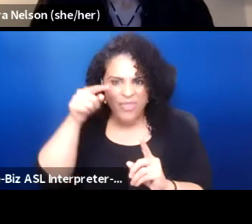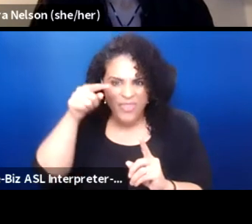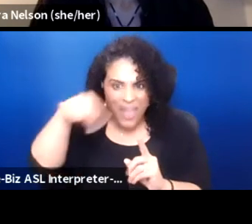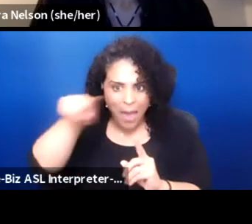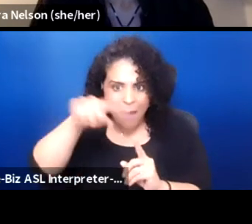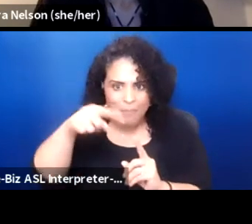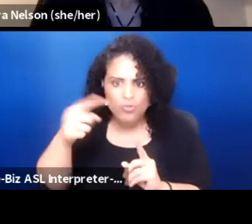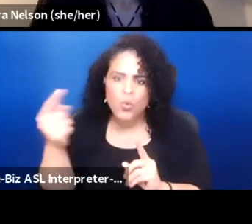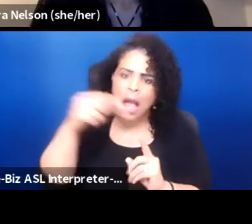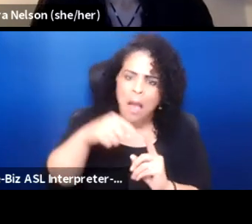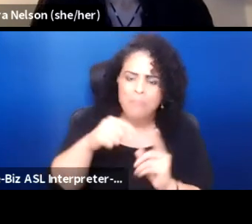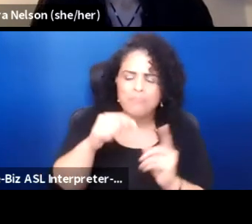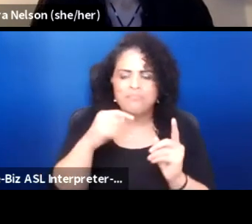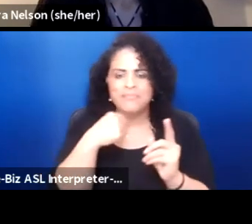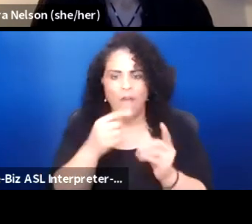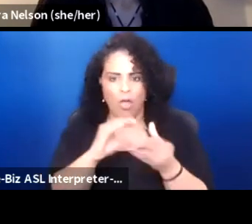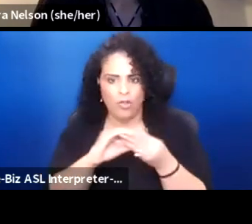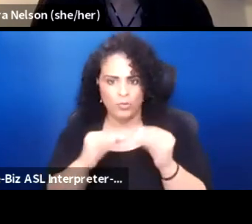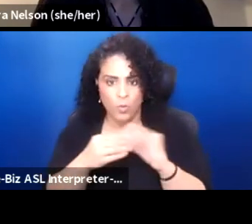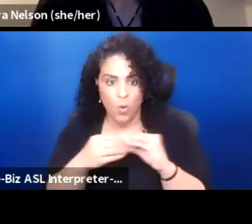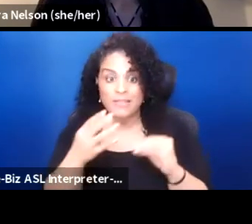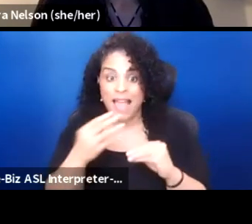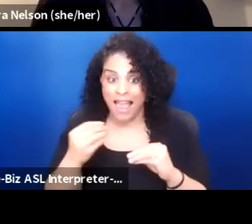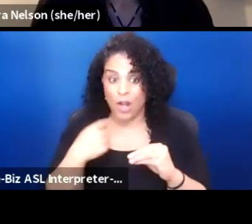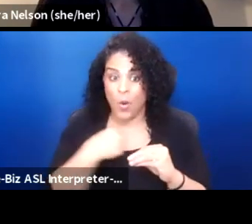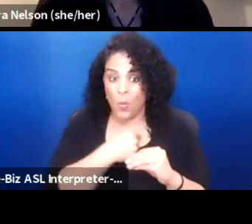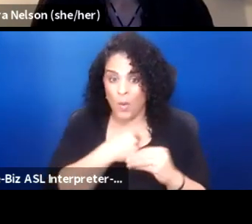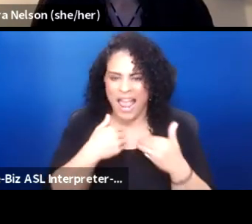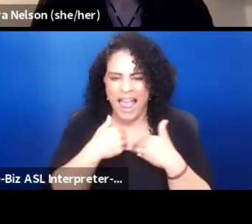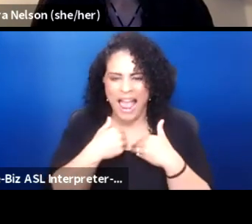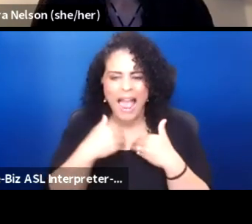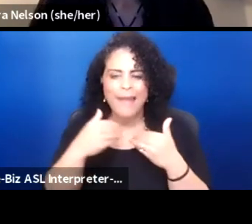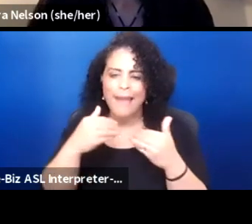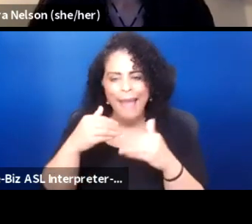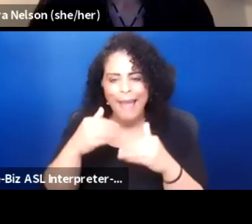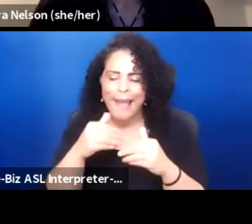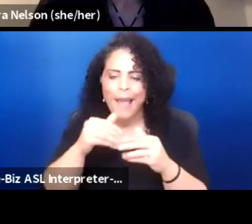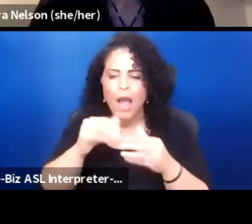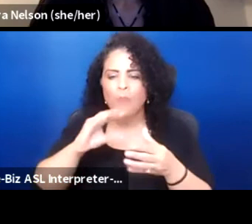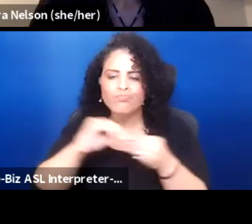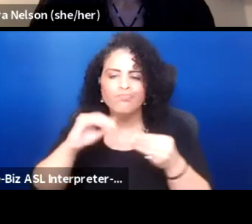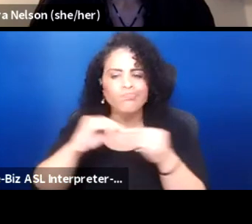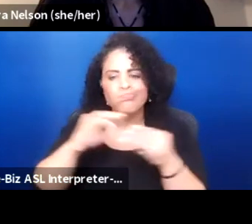And so we actually not only held a powwow, but have held panels like this.